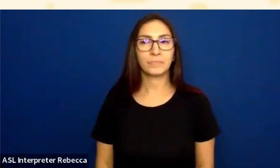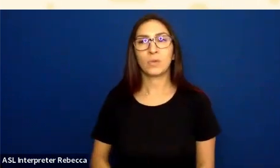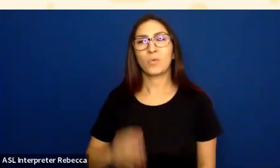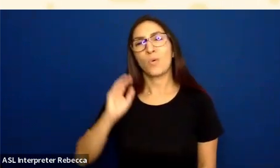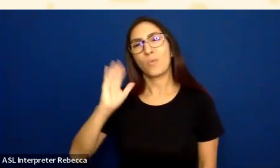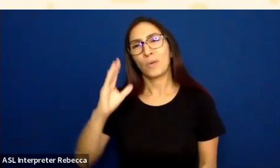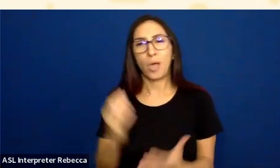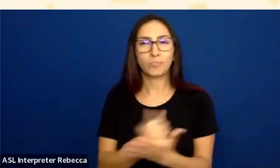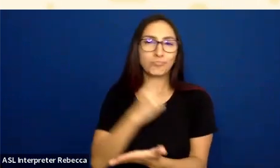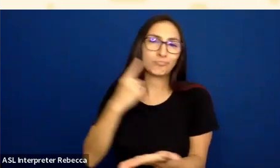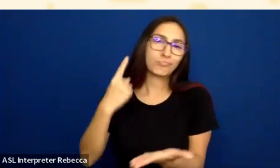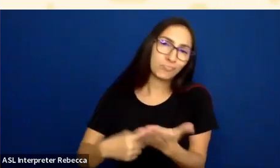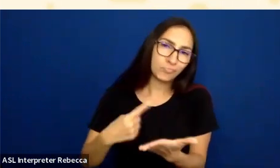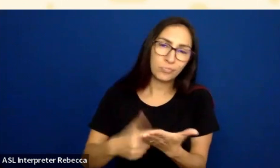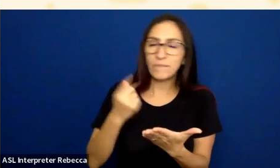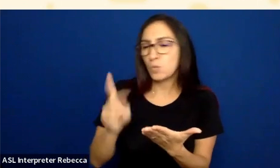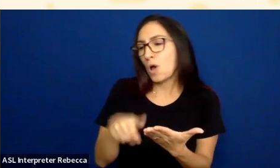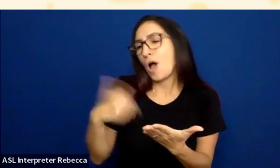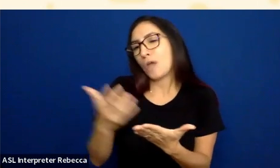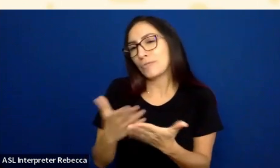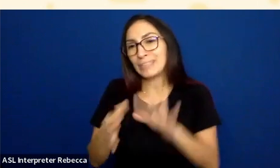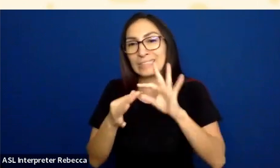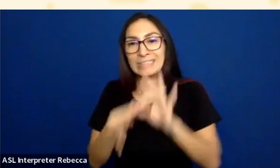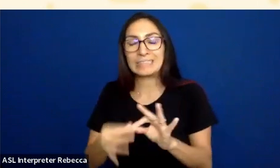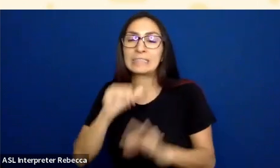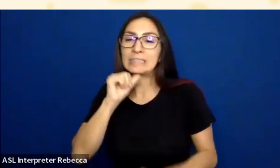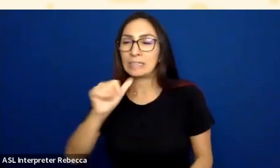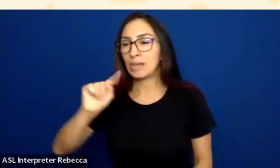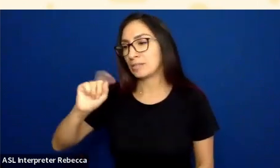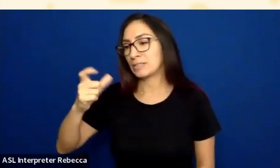to non-text contrast later on, but that’s three.